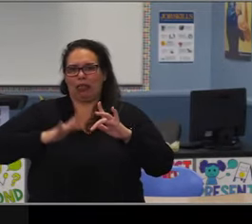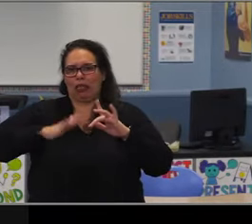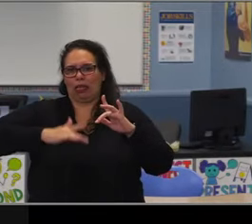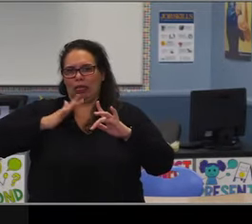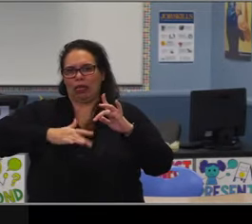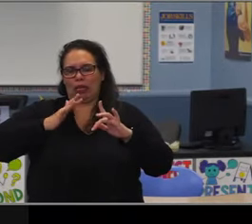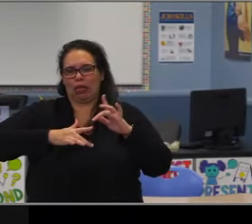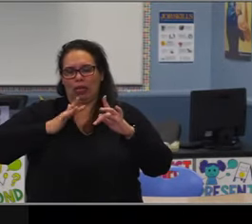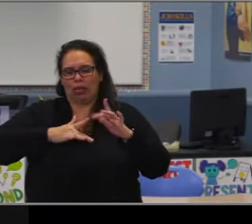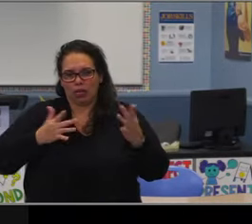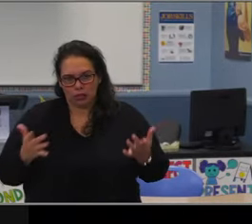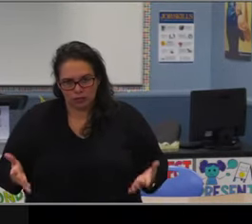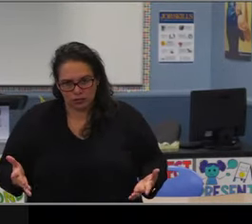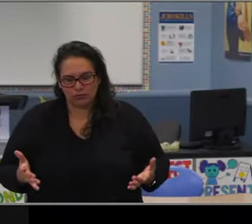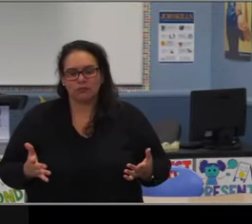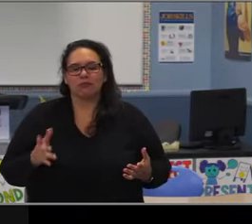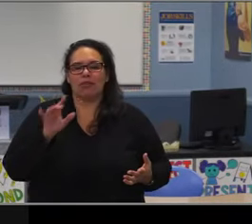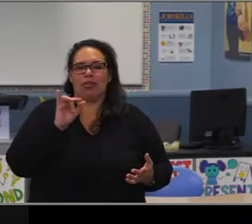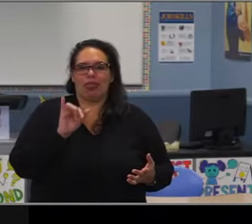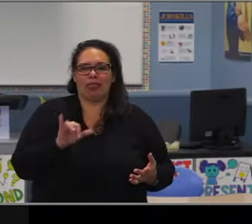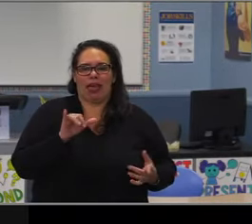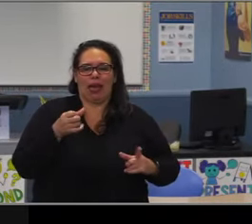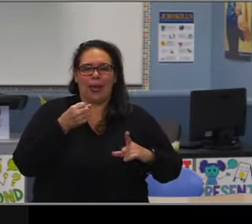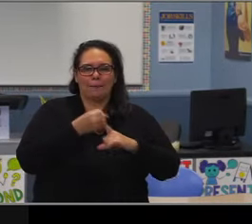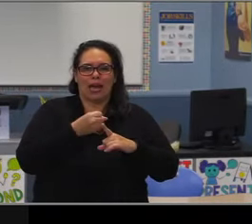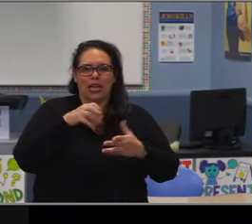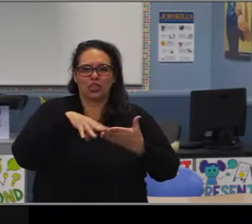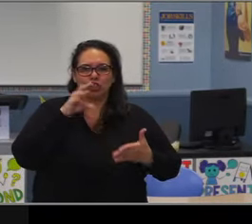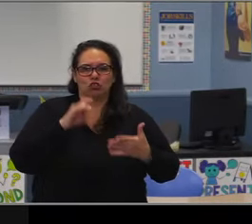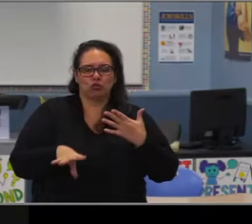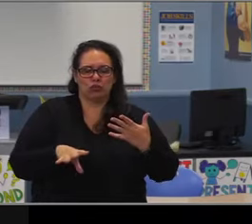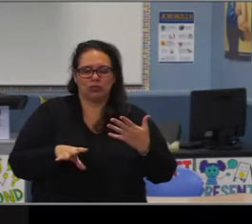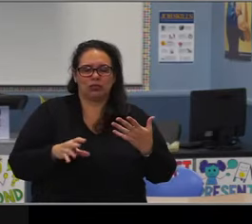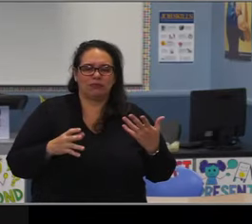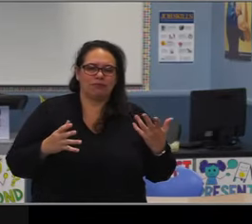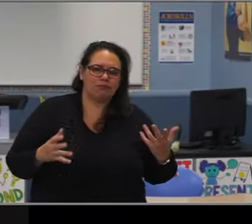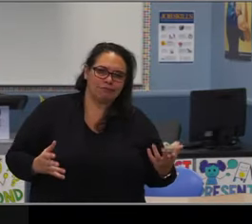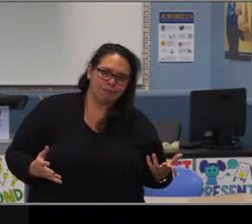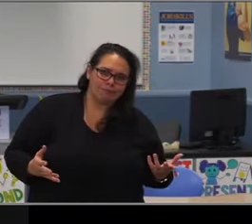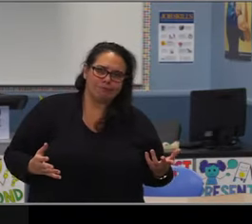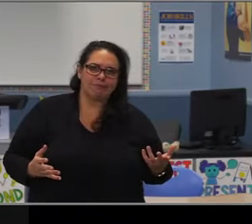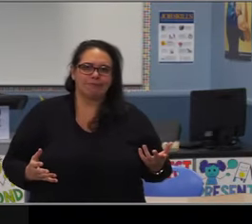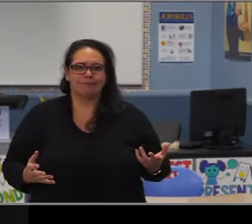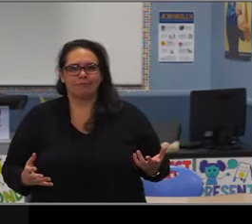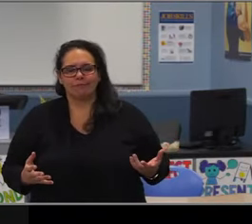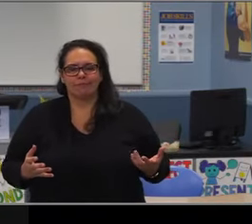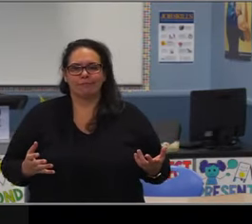as we would like for a variety of reasons. A-G has many more indicators that go with it,